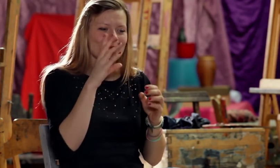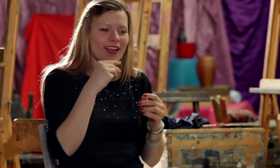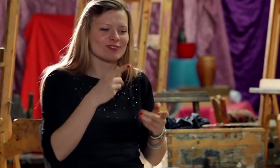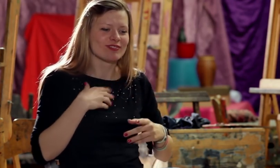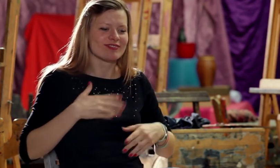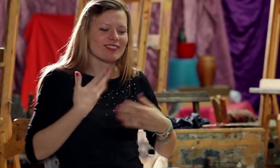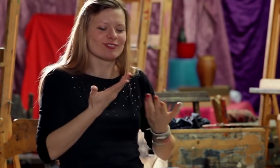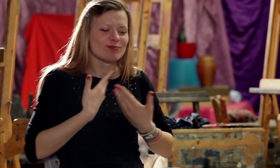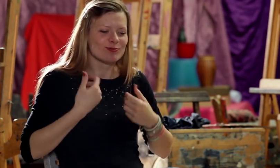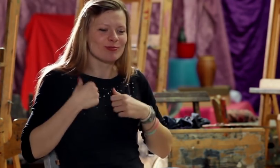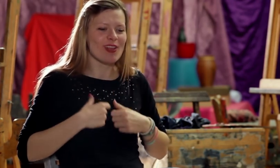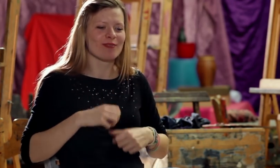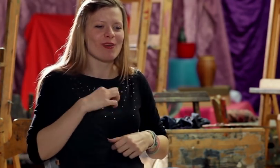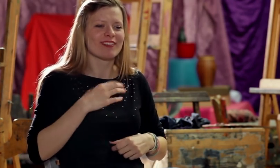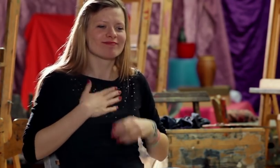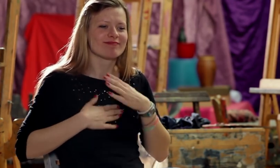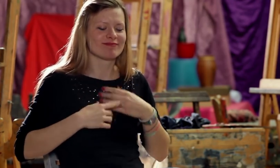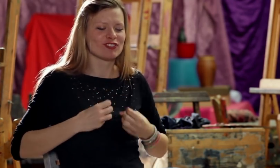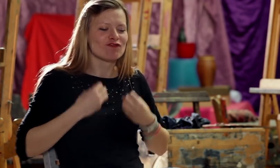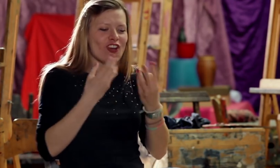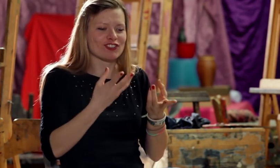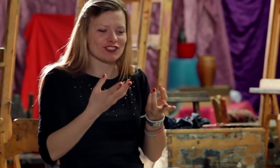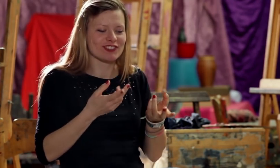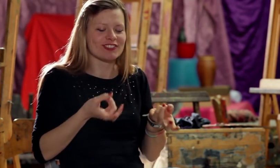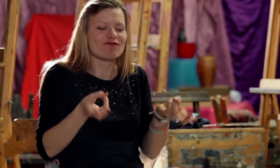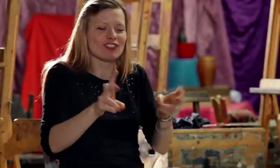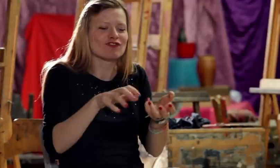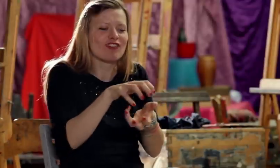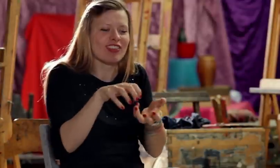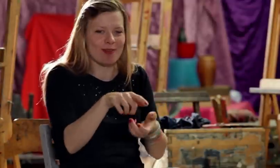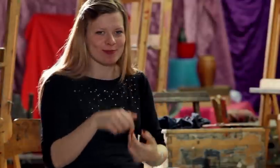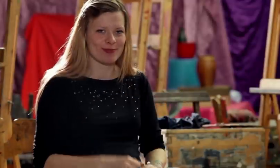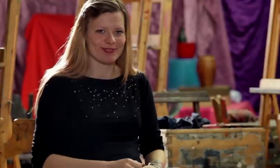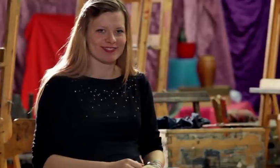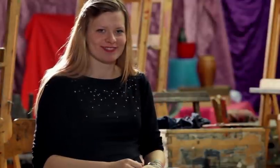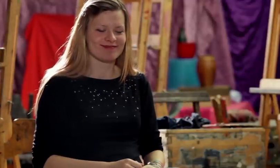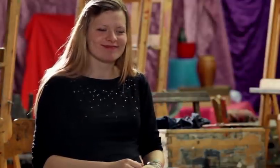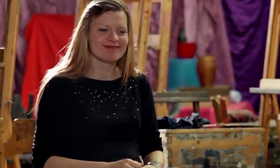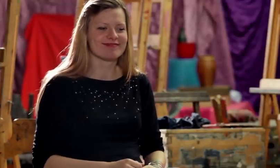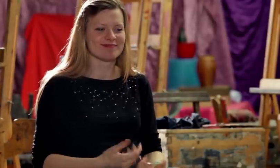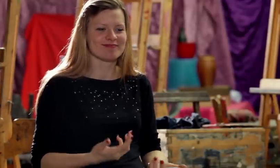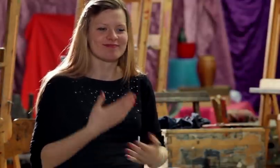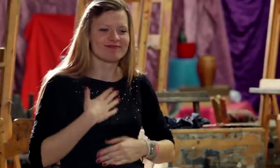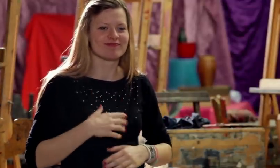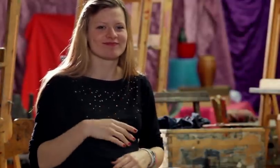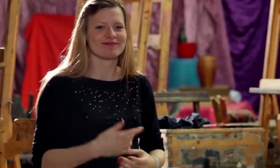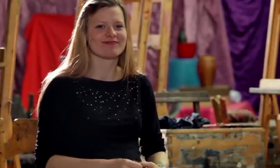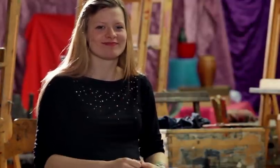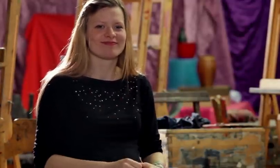It brings me peace and joy that I can create the world. Its nice.